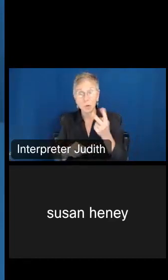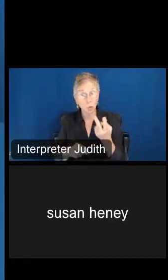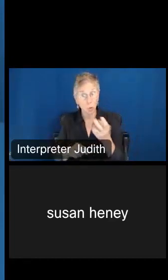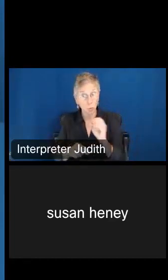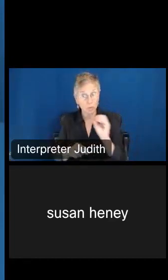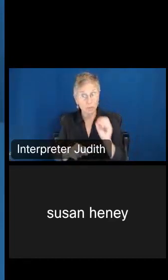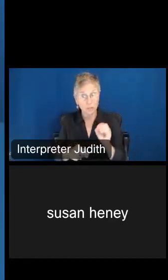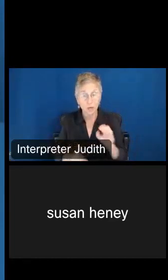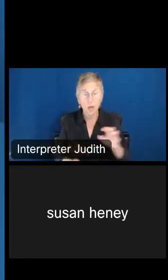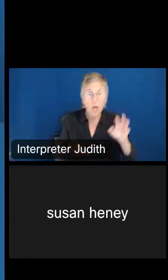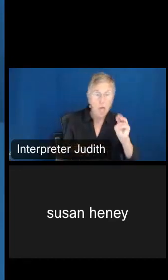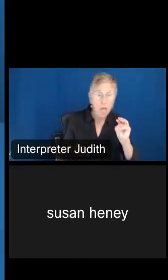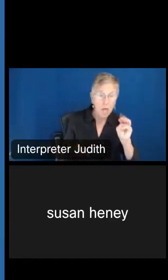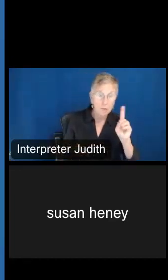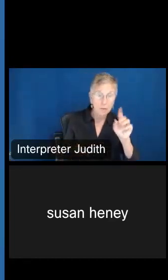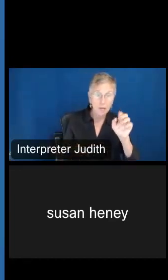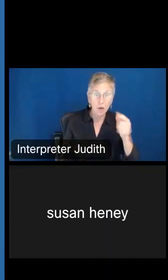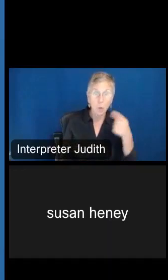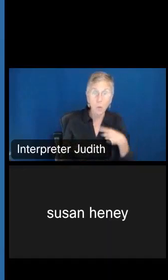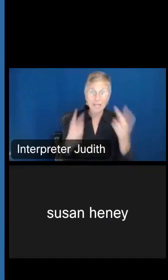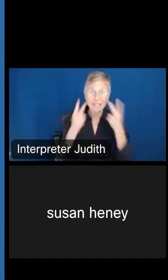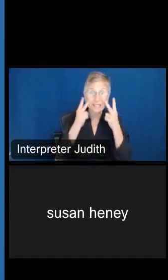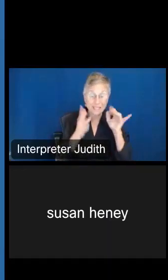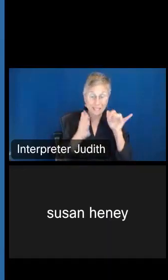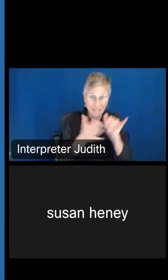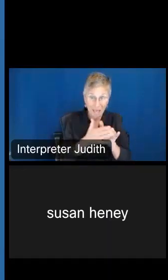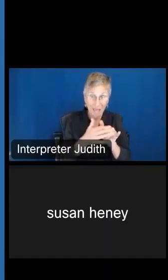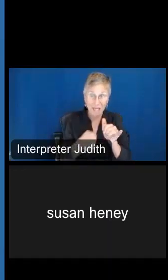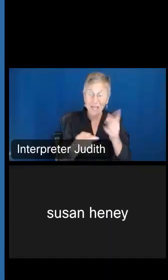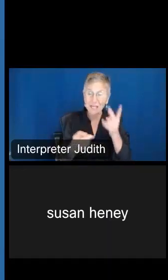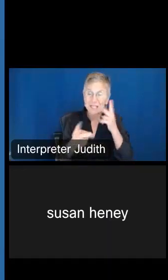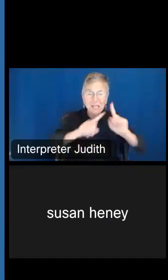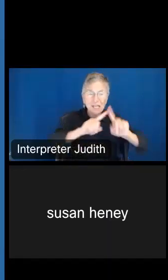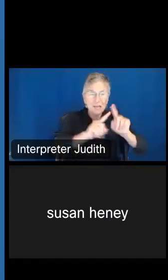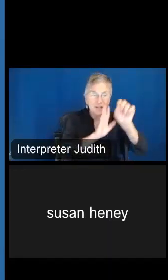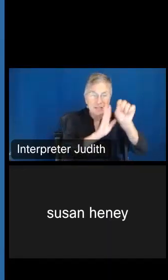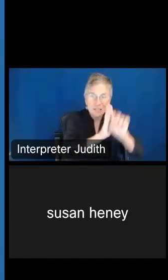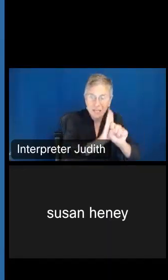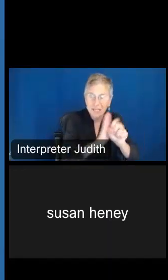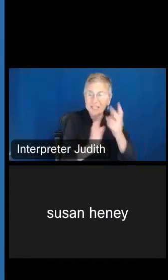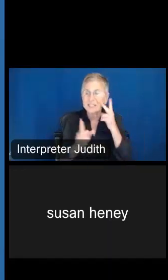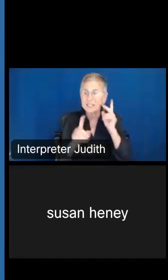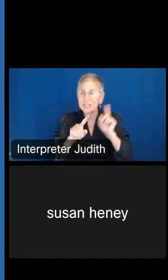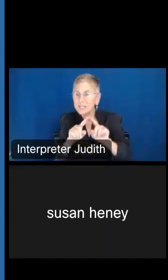can actually look at. So we can look at different states, we can look at their work-at-home